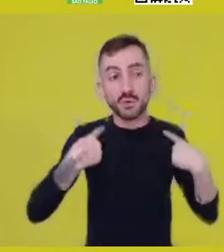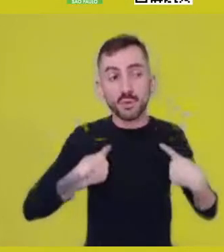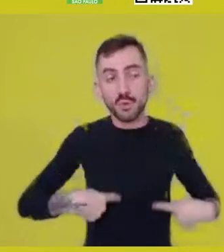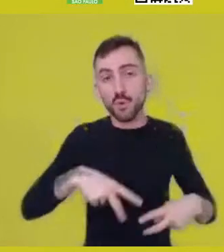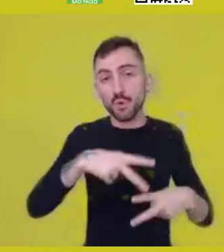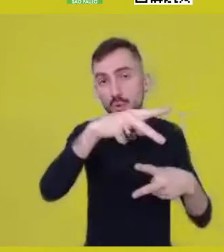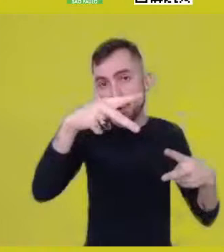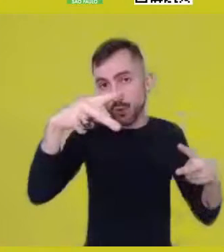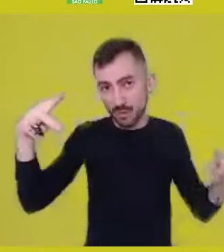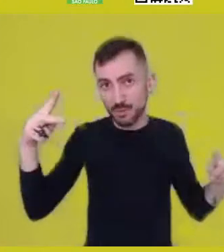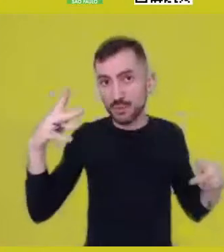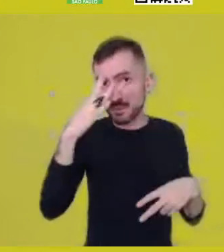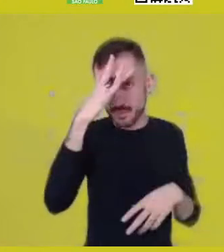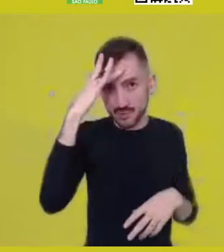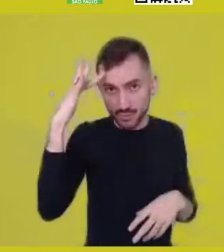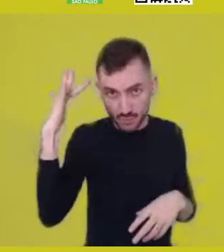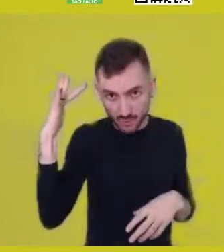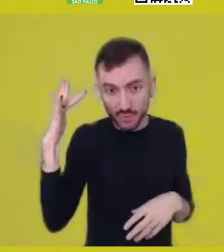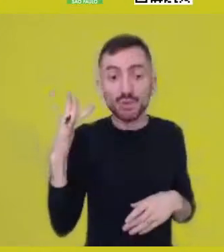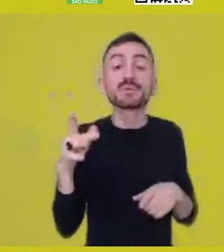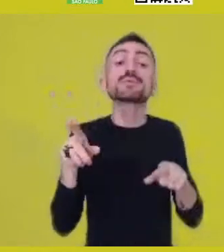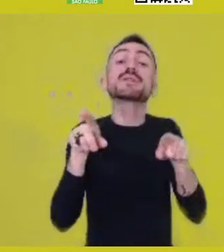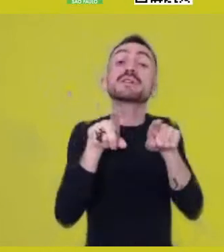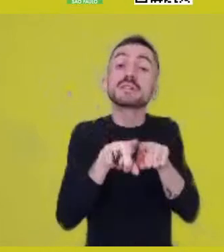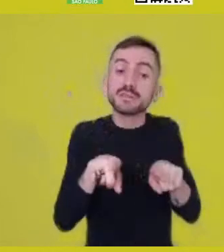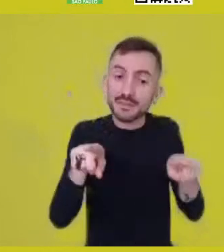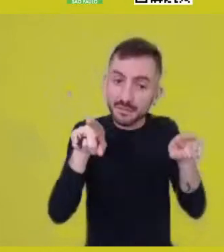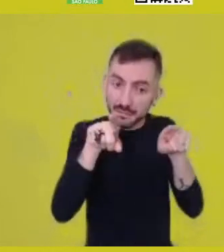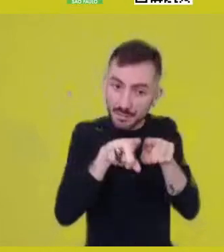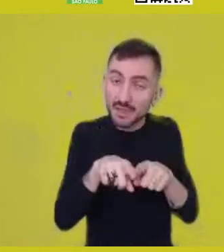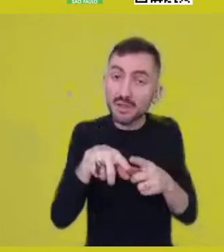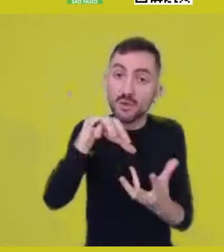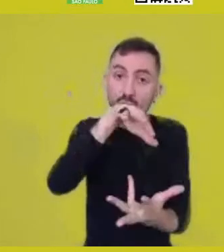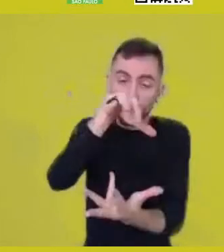and, at the same time, comprises these initial corporalities.